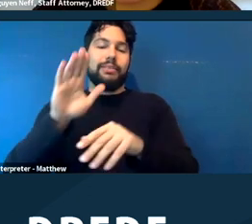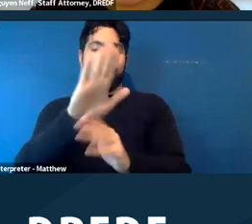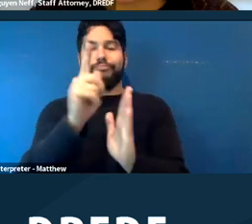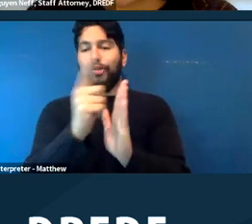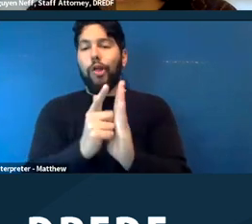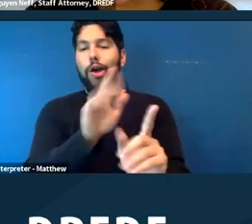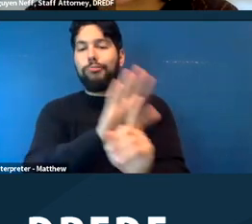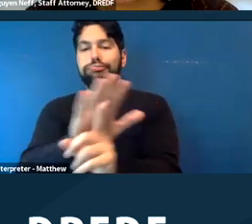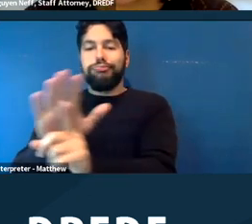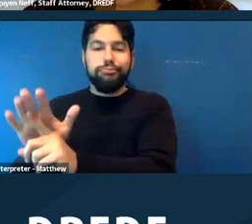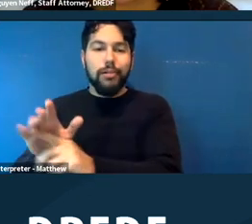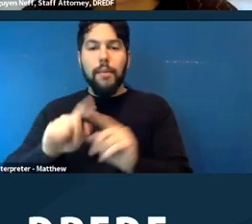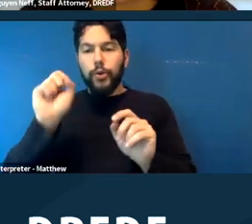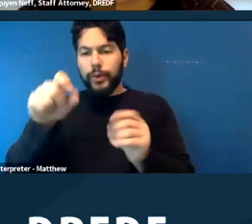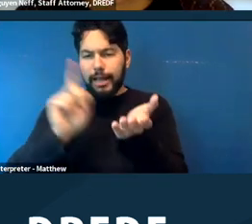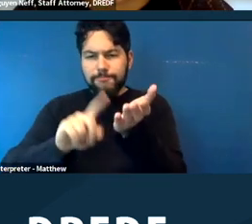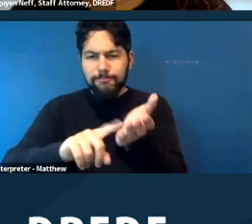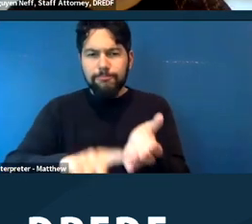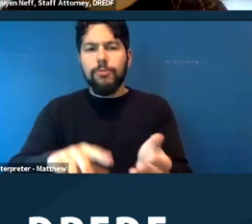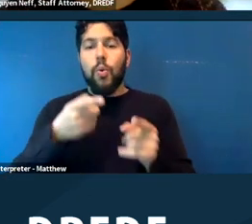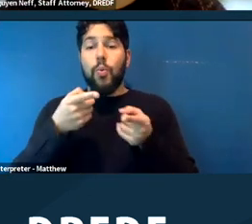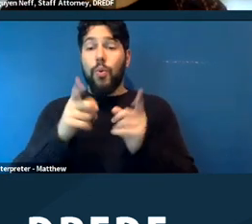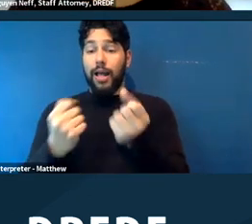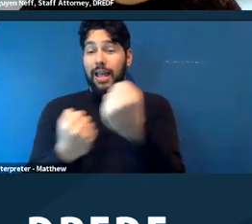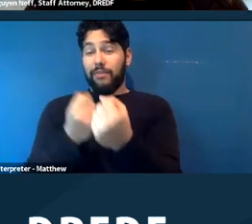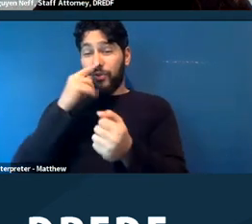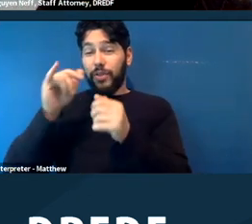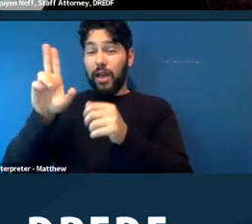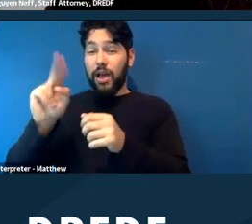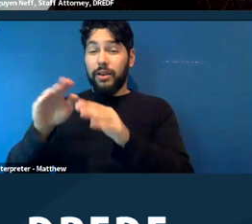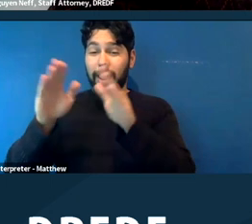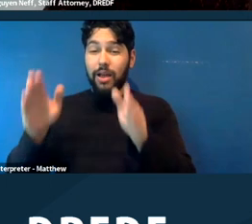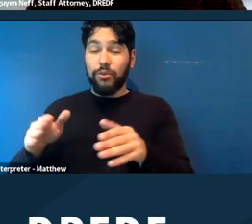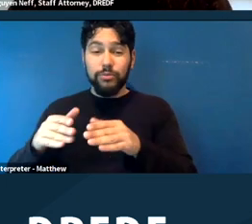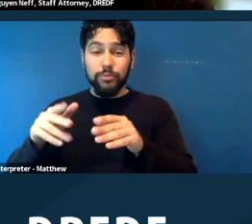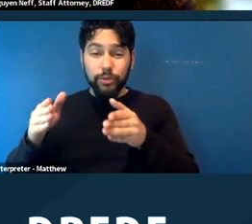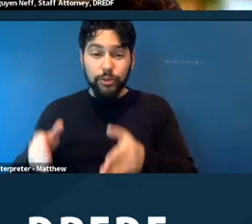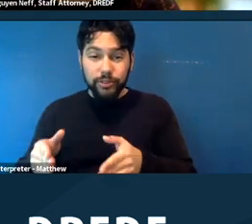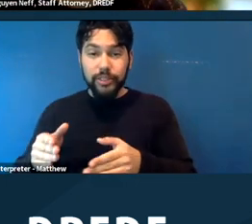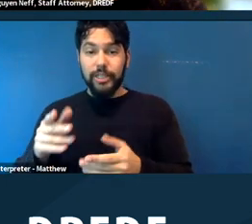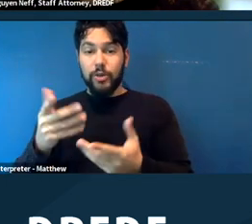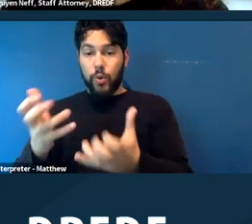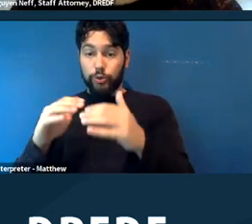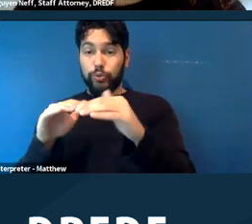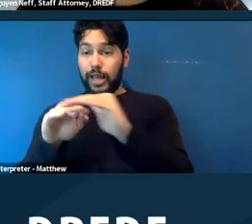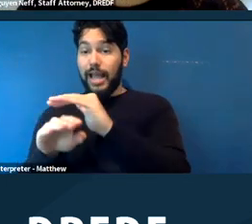further if you're advocating for an unhoused person who is accessing shelter services.